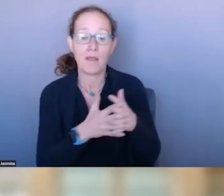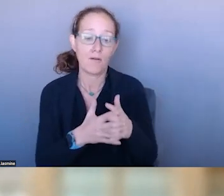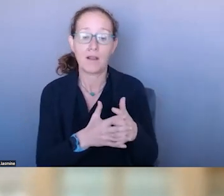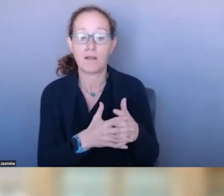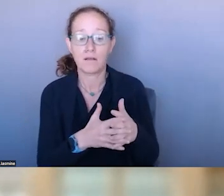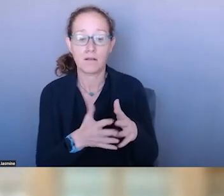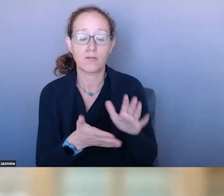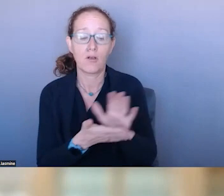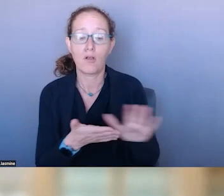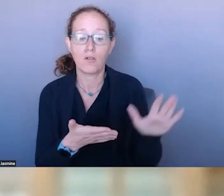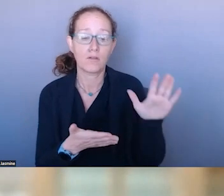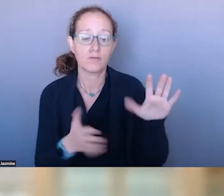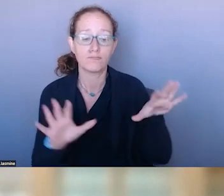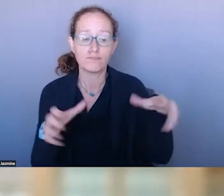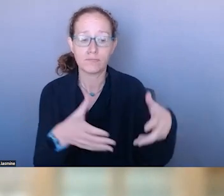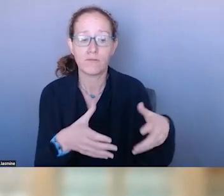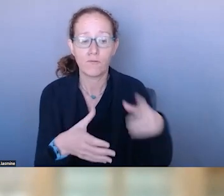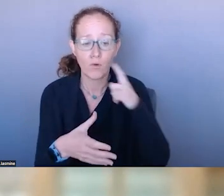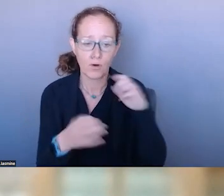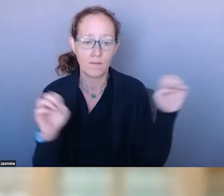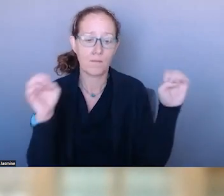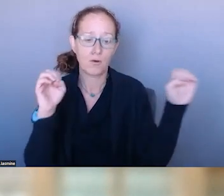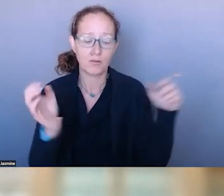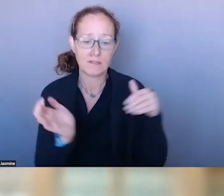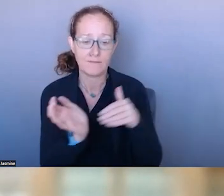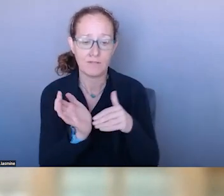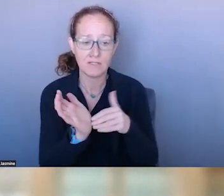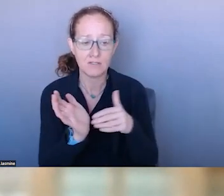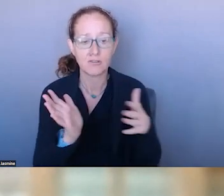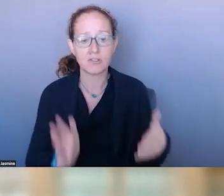CAN YOU SHARE HOW CURRENT DAY EMERGENCY HEALTH IS REMINISCENT OF